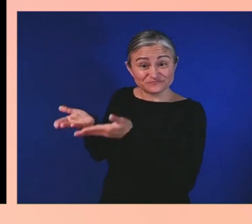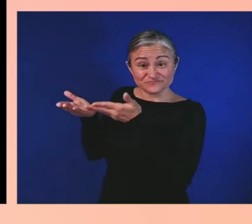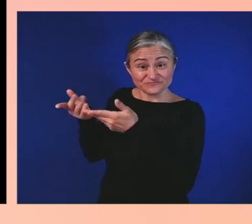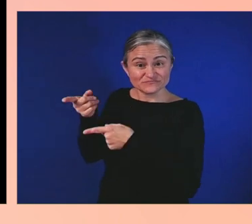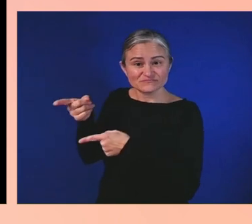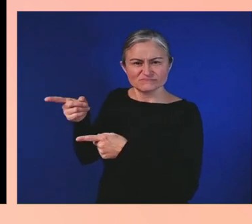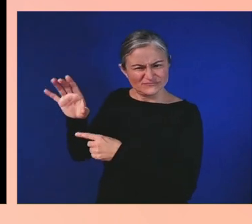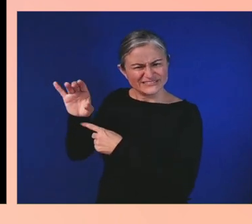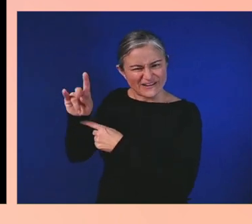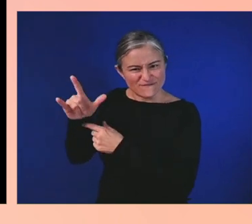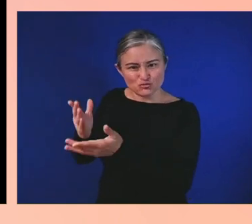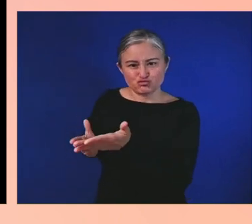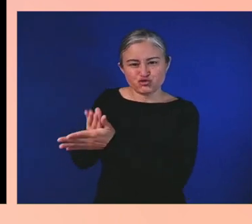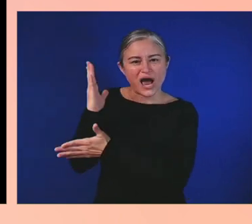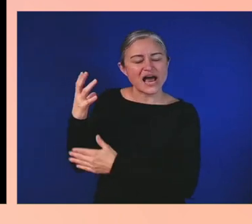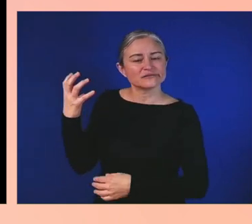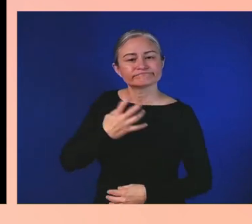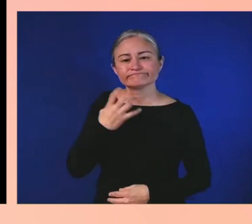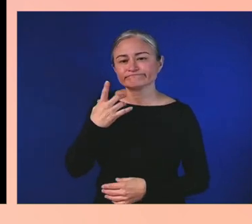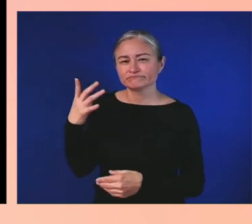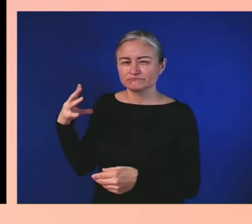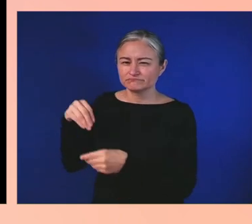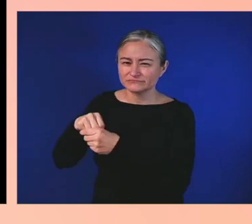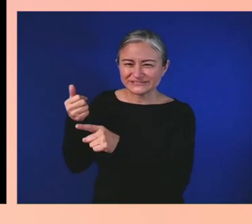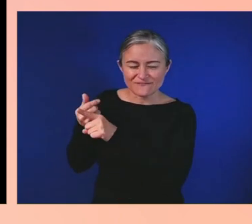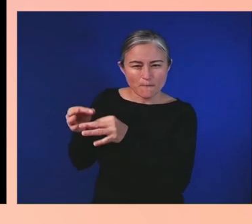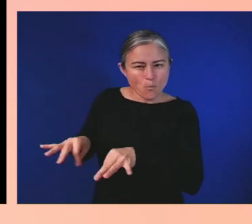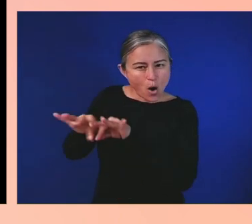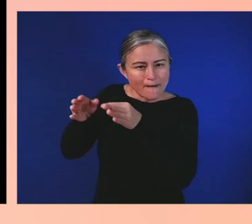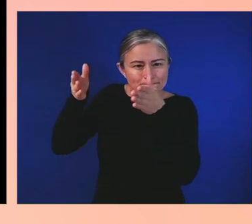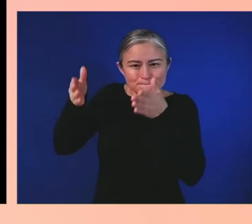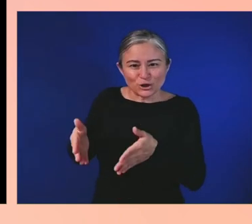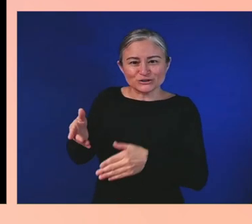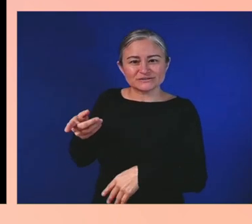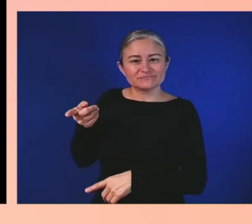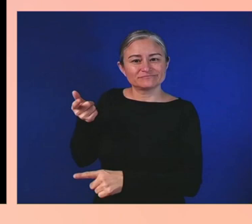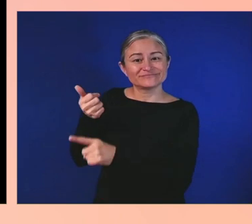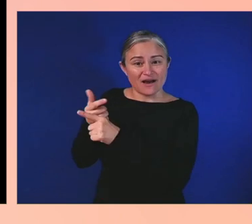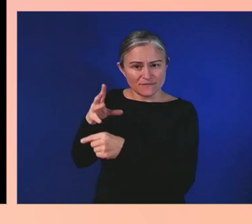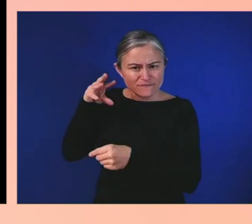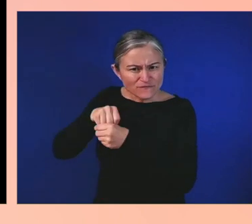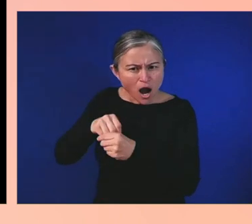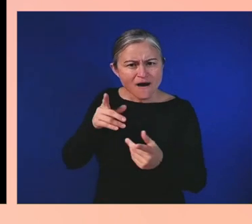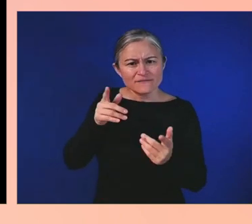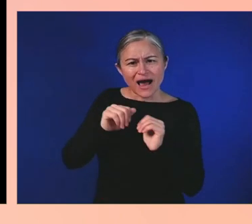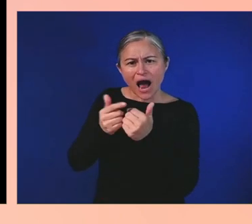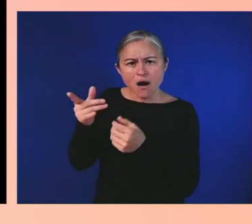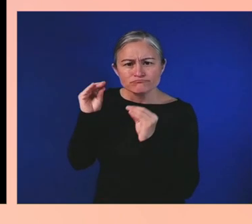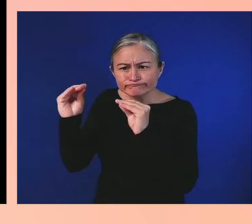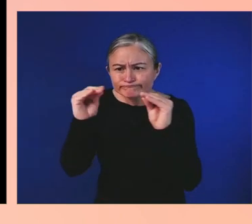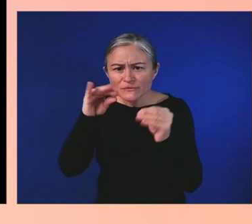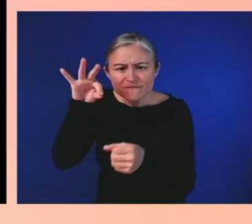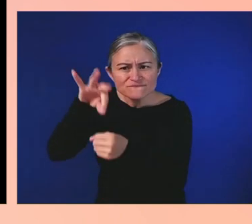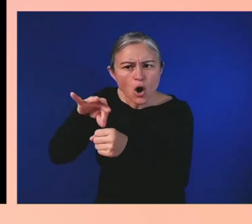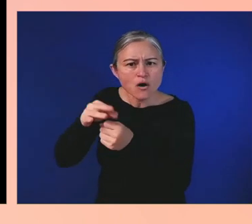to voting rights and integrating schools in Mississippi, as well as being the first Field Chair of the NAACP